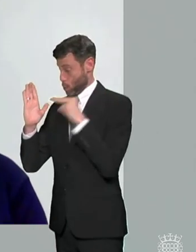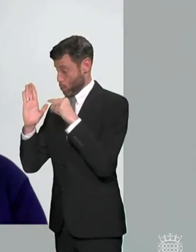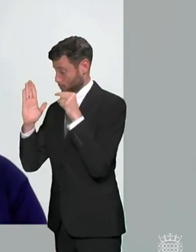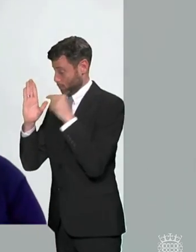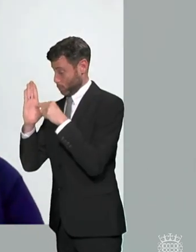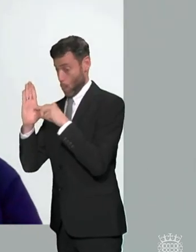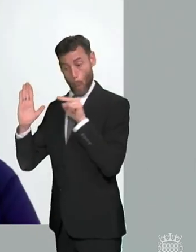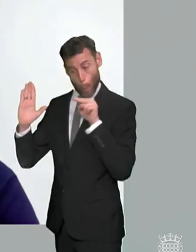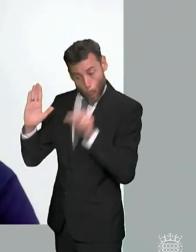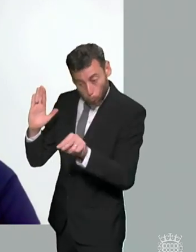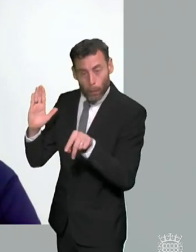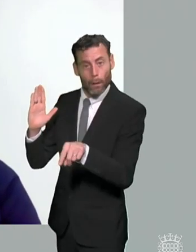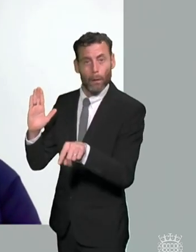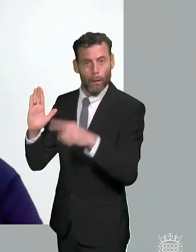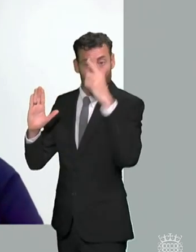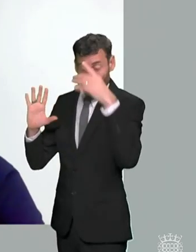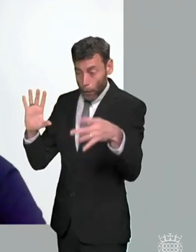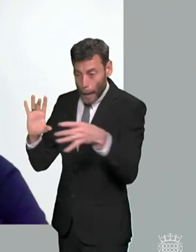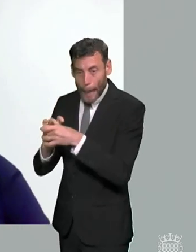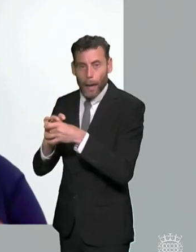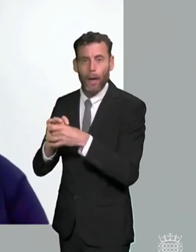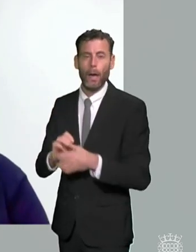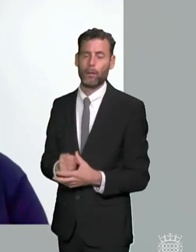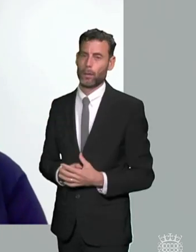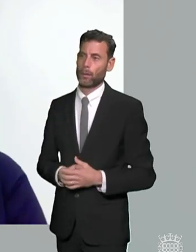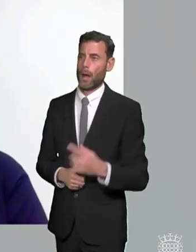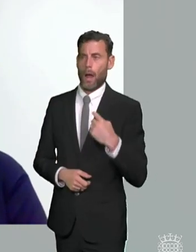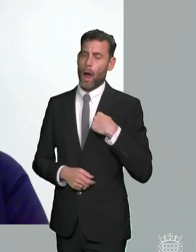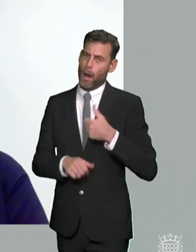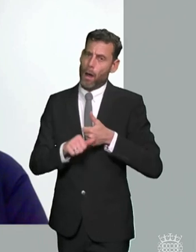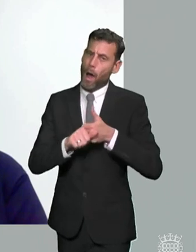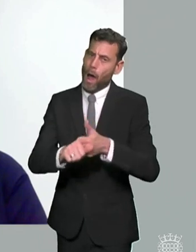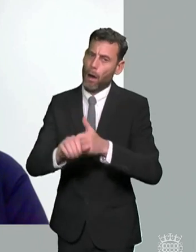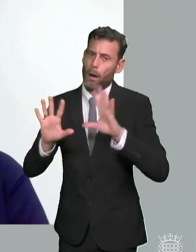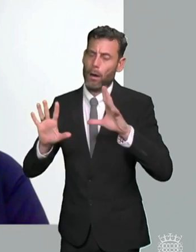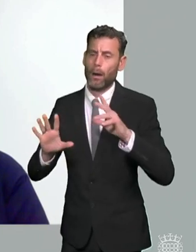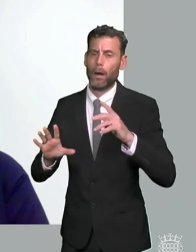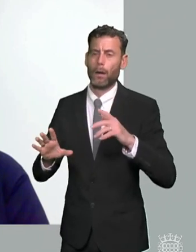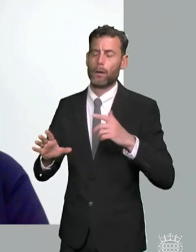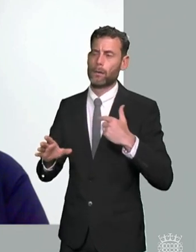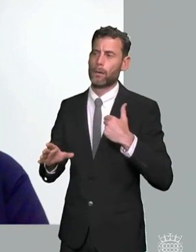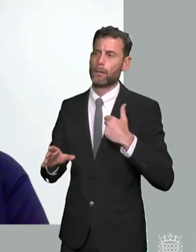really important element i am very very supportive and nipsey has publicly supported many times this